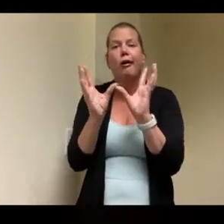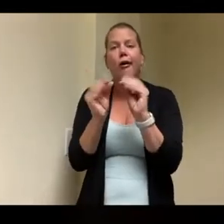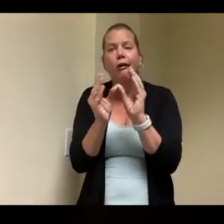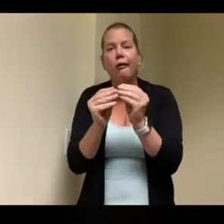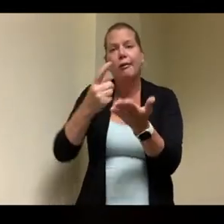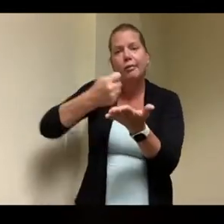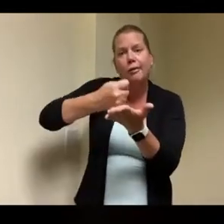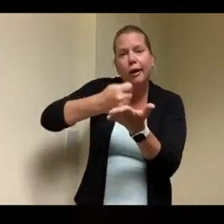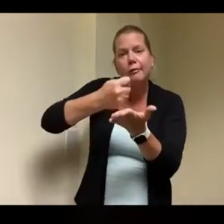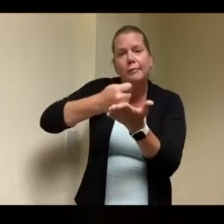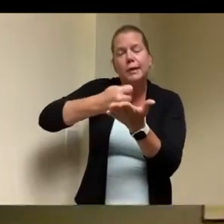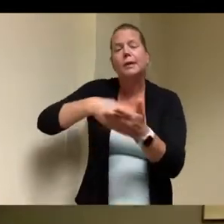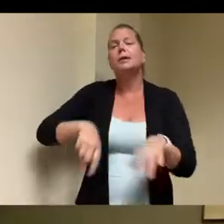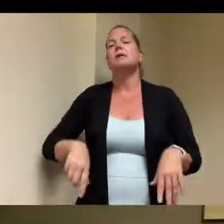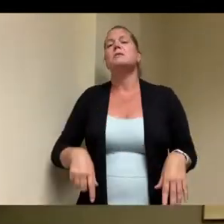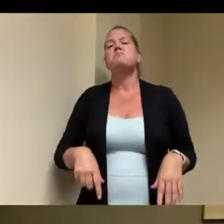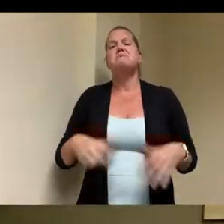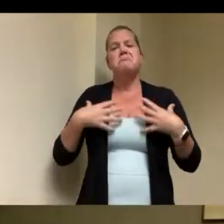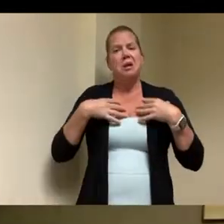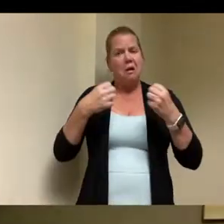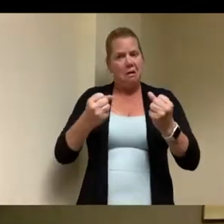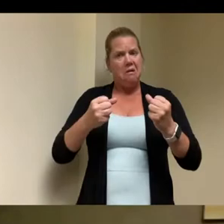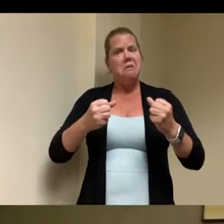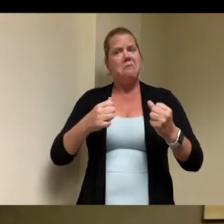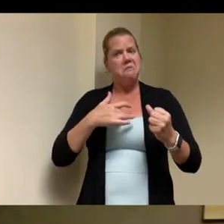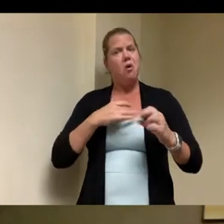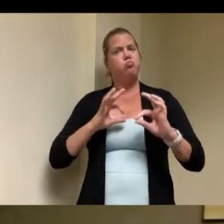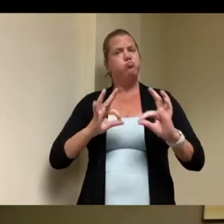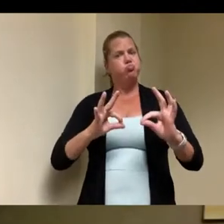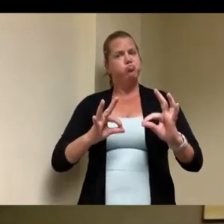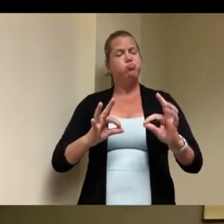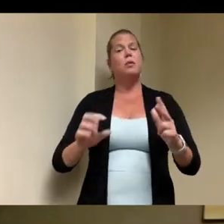need a job and as as as your viewers may know they